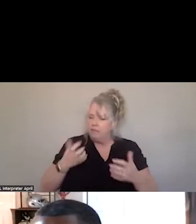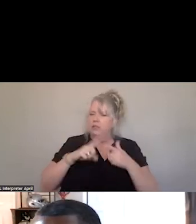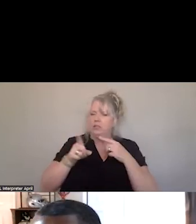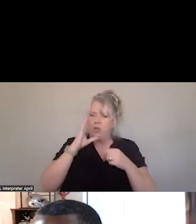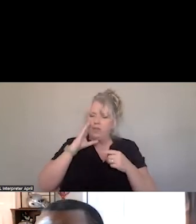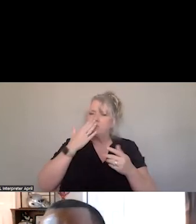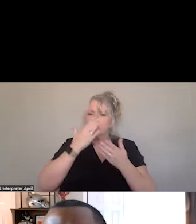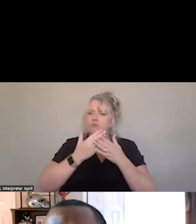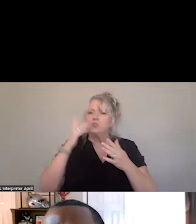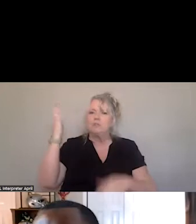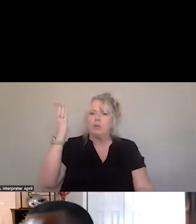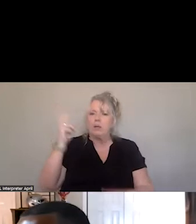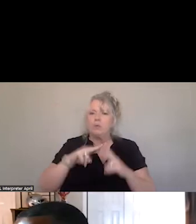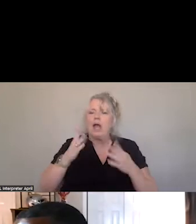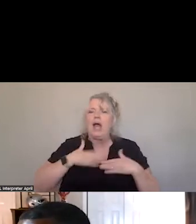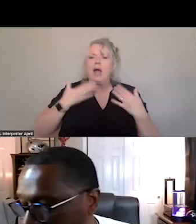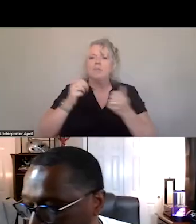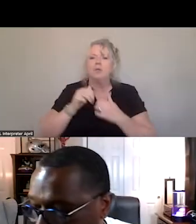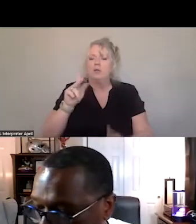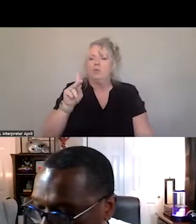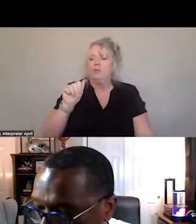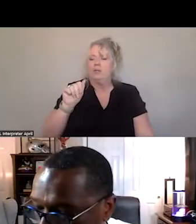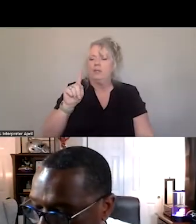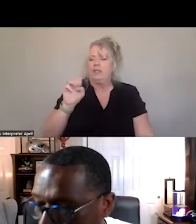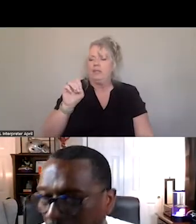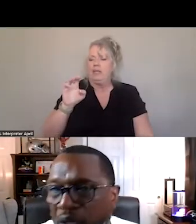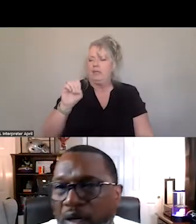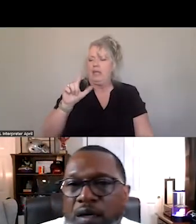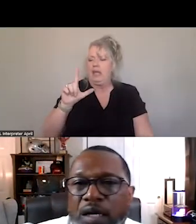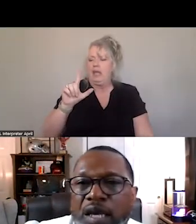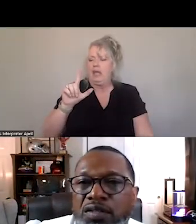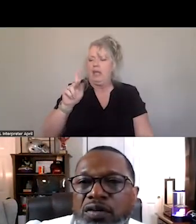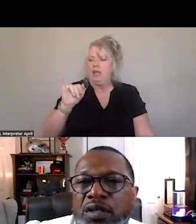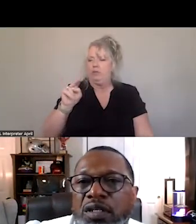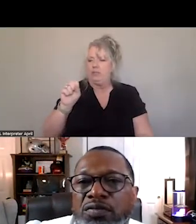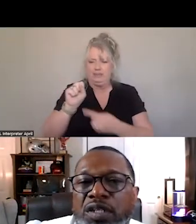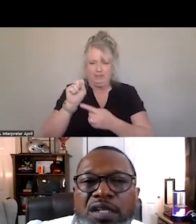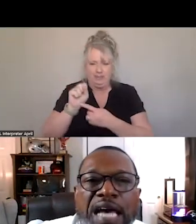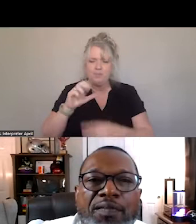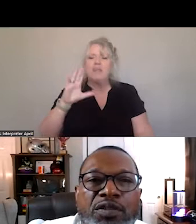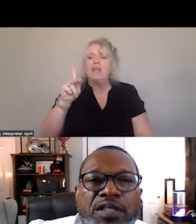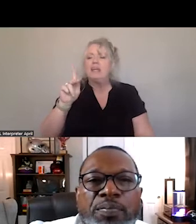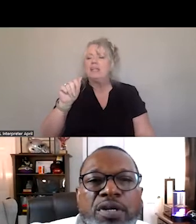WE ARE HAPPY TO HAVE KATE ELKINS, AND KATE IS GOING TO, GOING TO DIVE A LITTLE DEEPER INTO